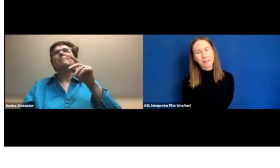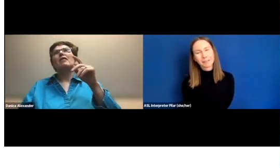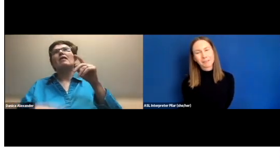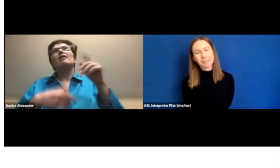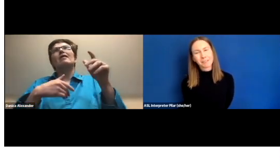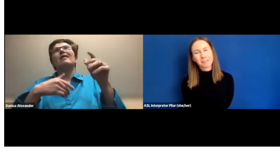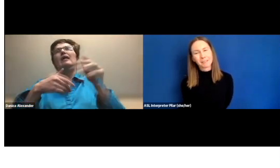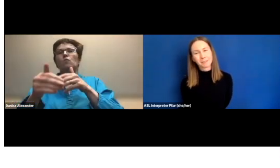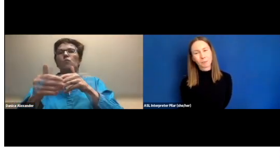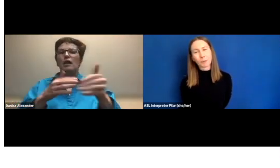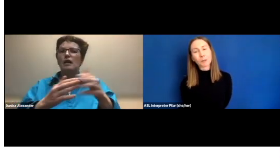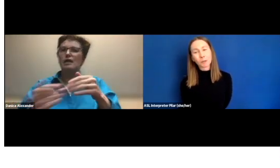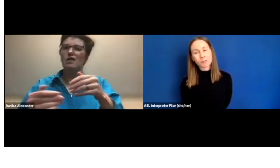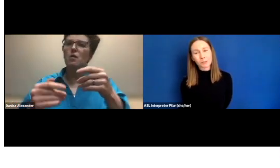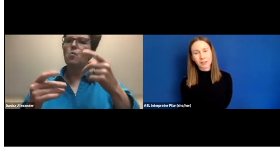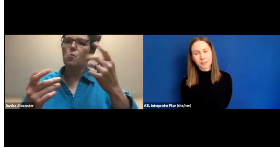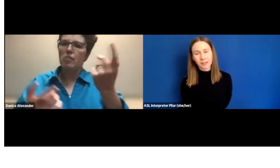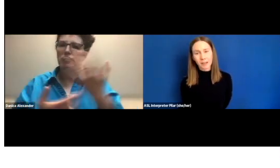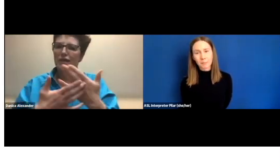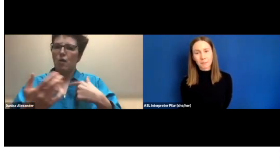And we were close during that time.